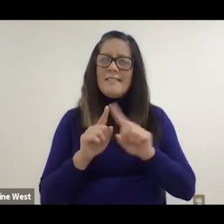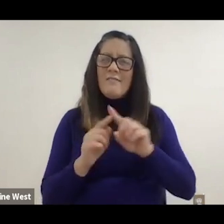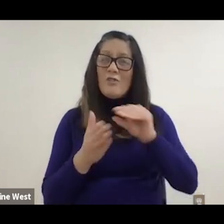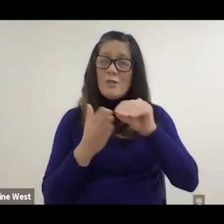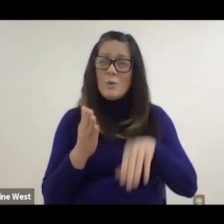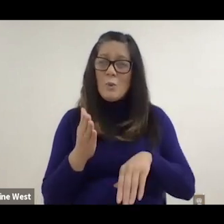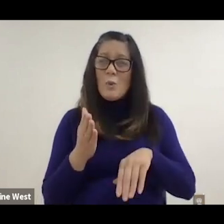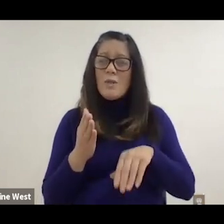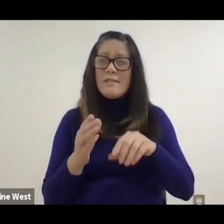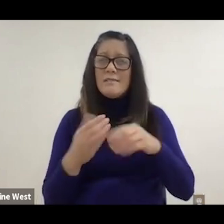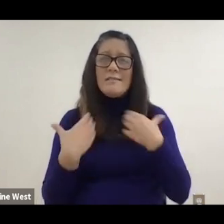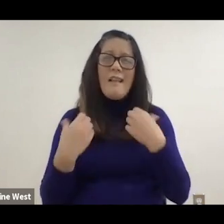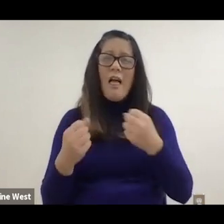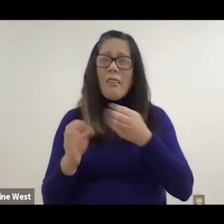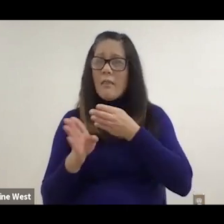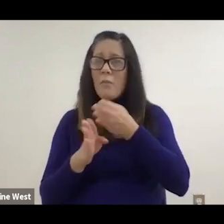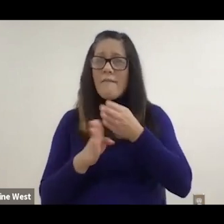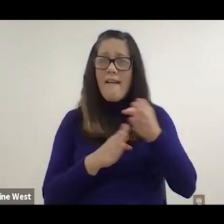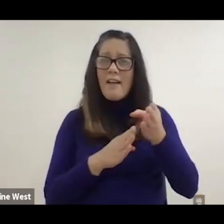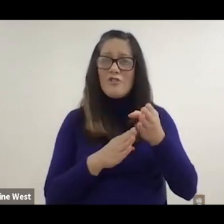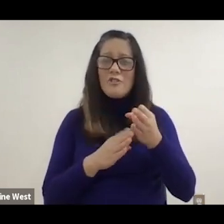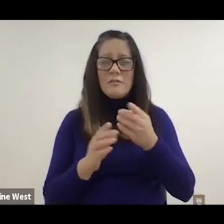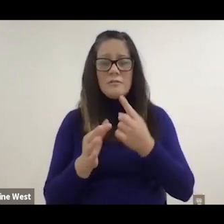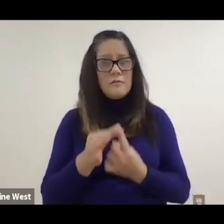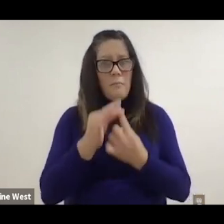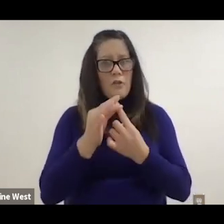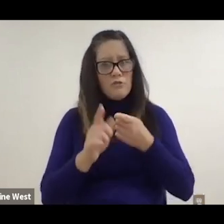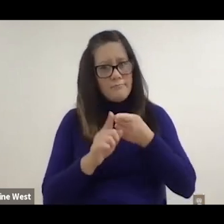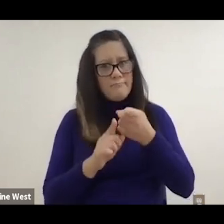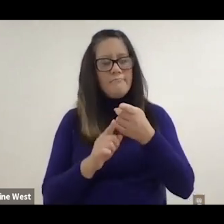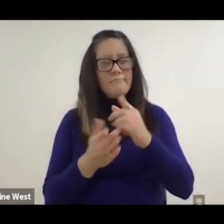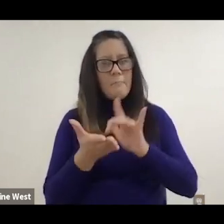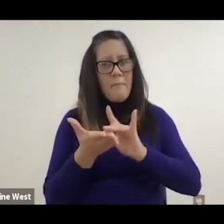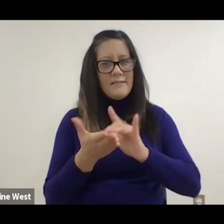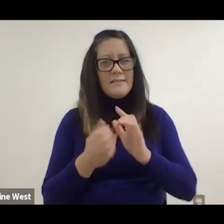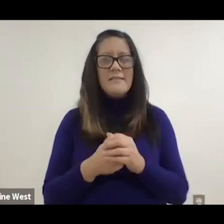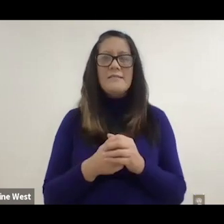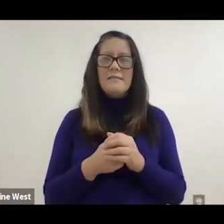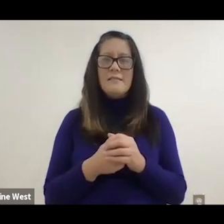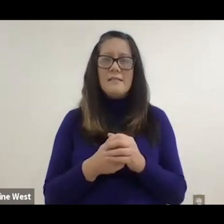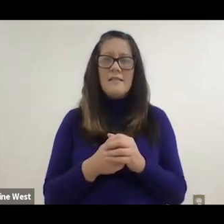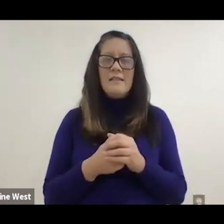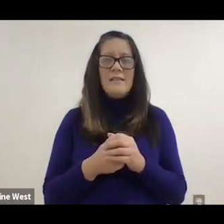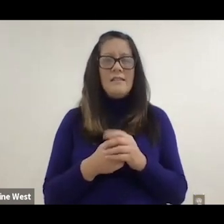especially in medicine. One thing I could tell them that they are guaranteed to provide